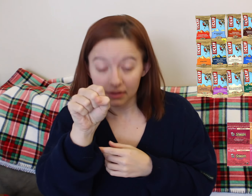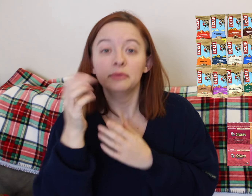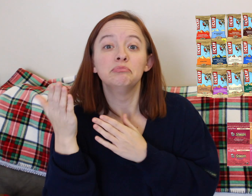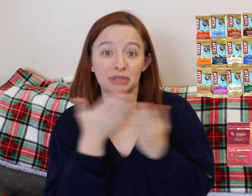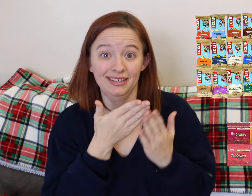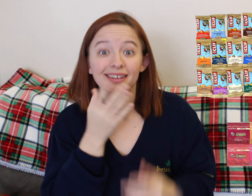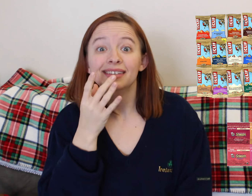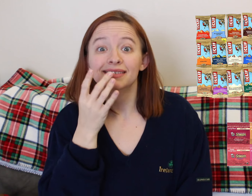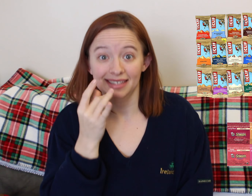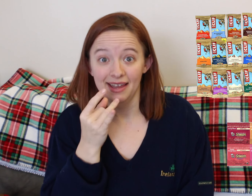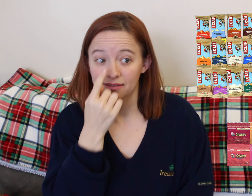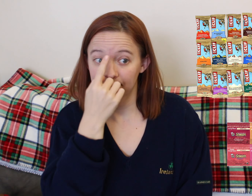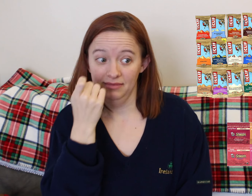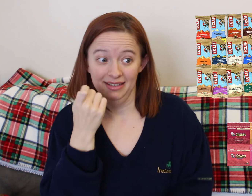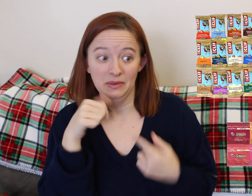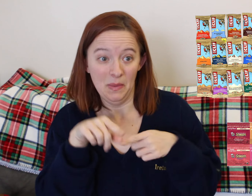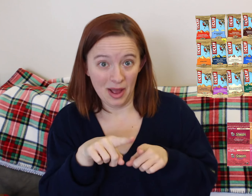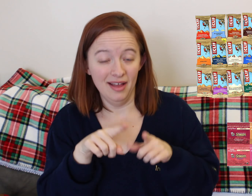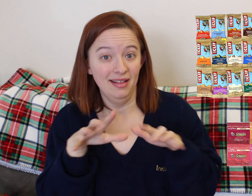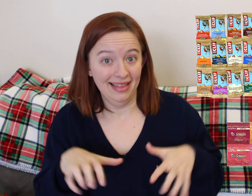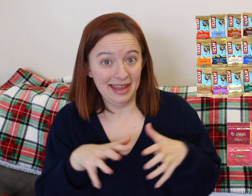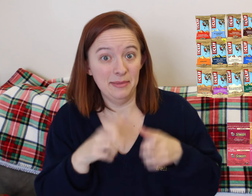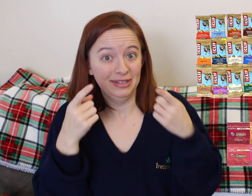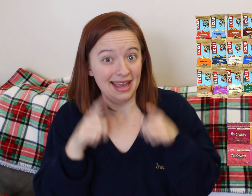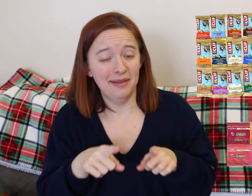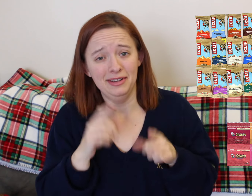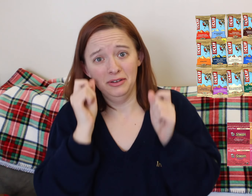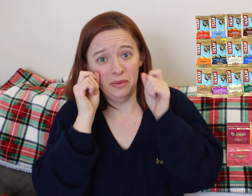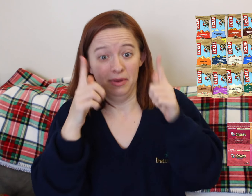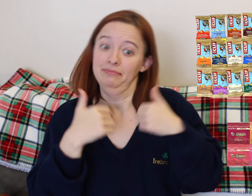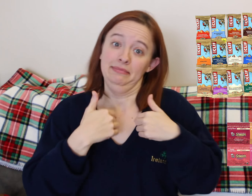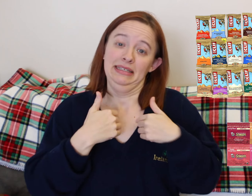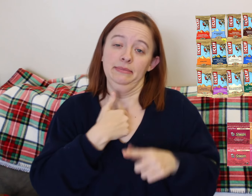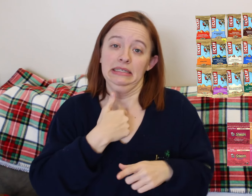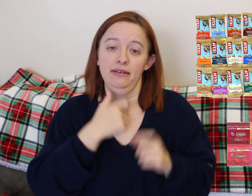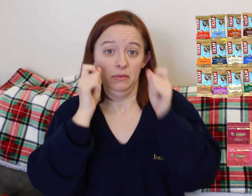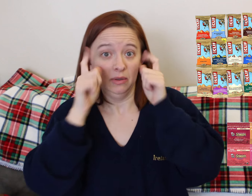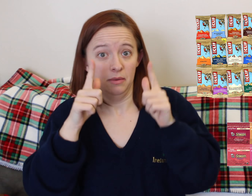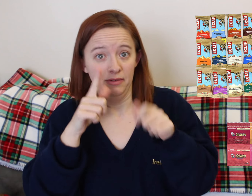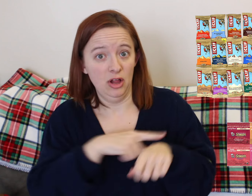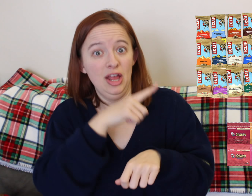So you really need to take a shower and it feels so much better. It's really important you use them and I would bring them again.